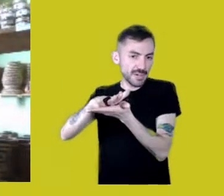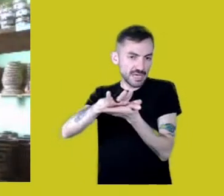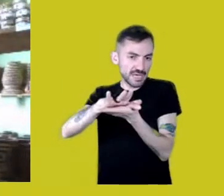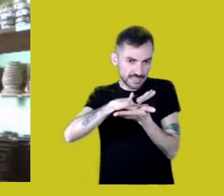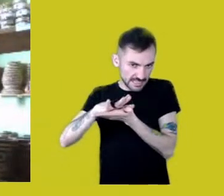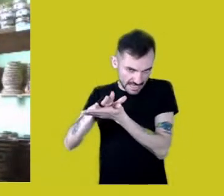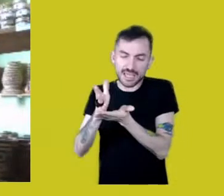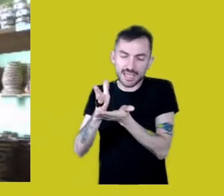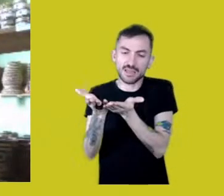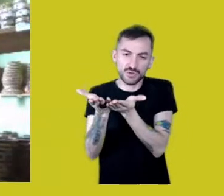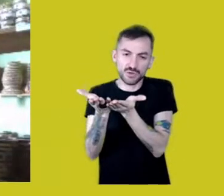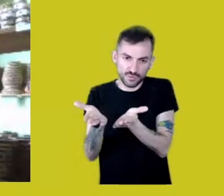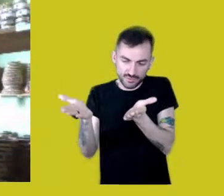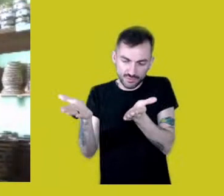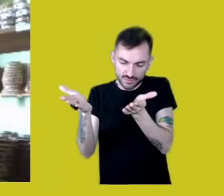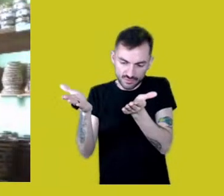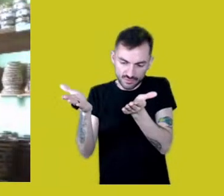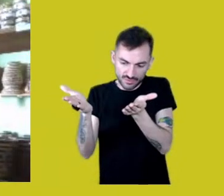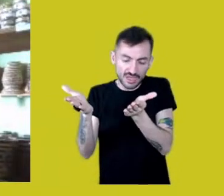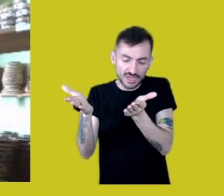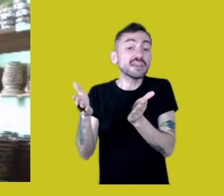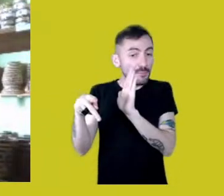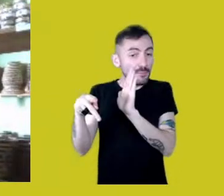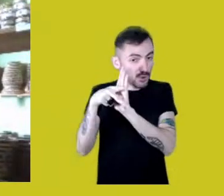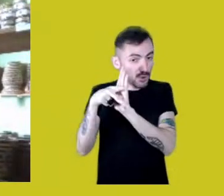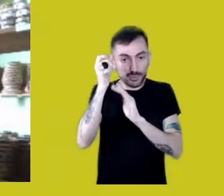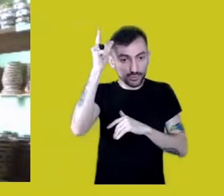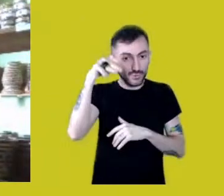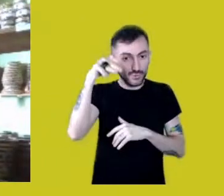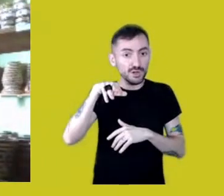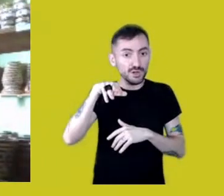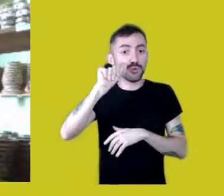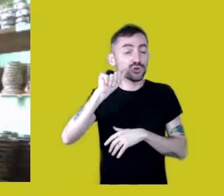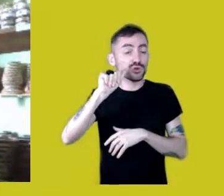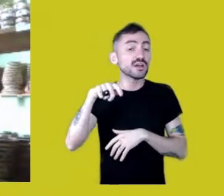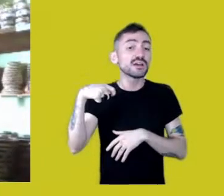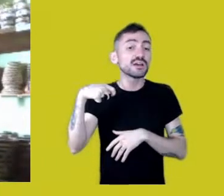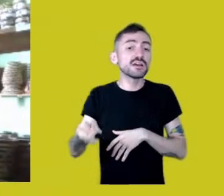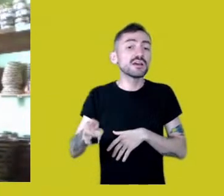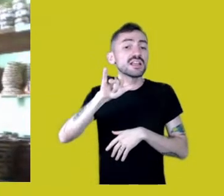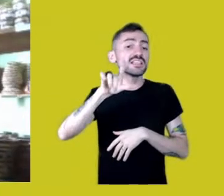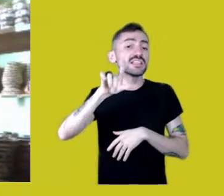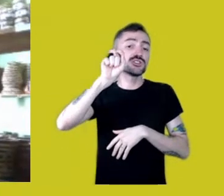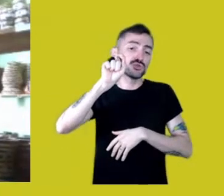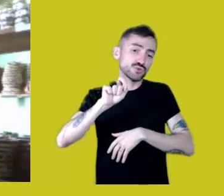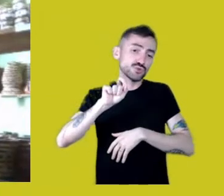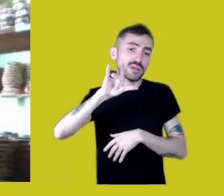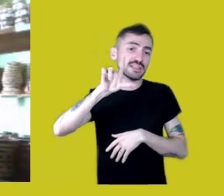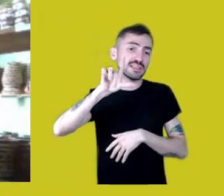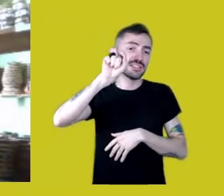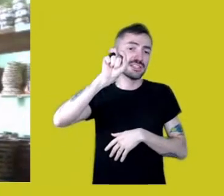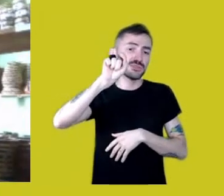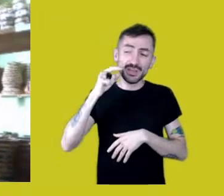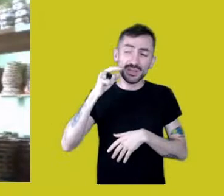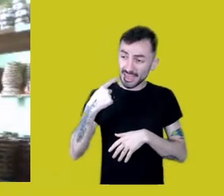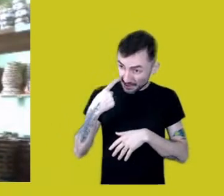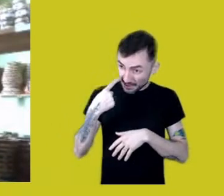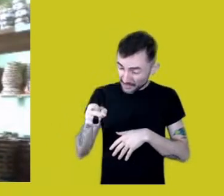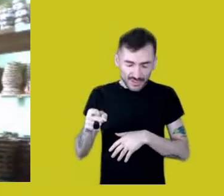with Mura culture used as a wastebasket. That was a stab to my heart.